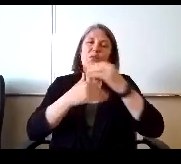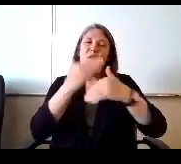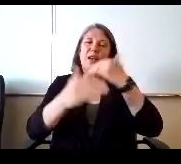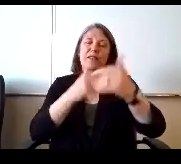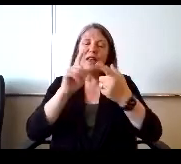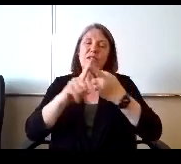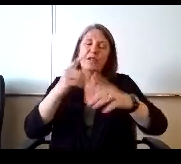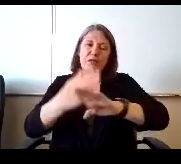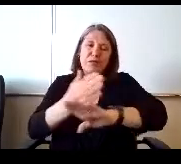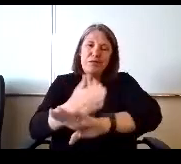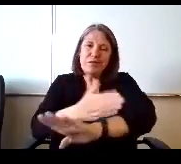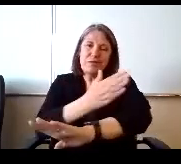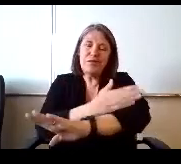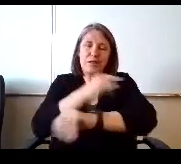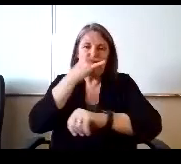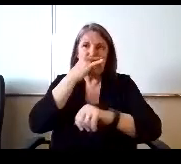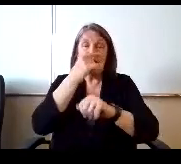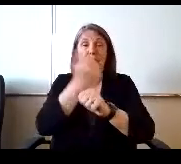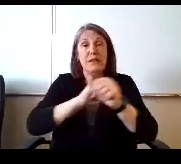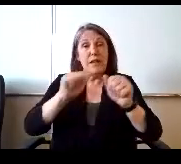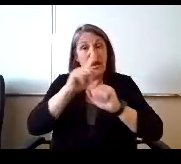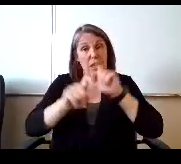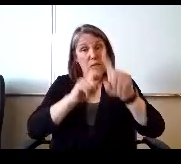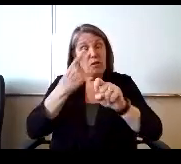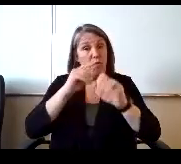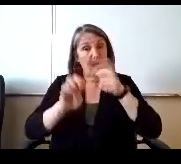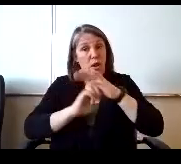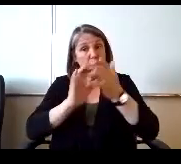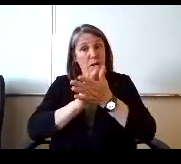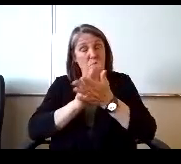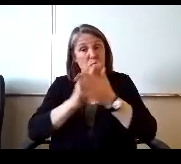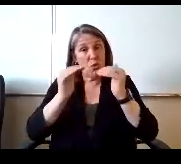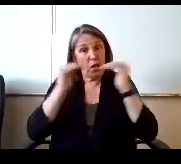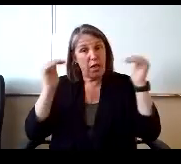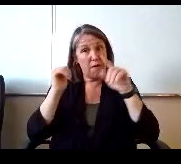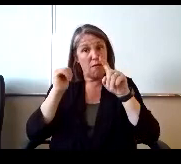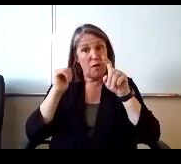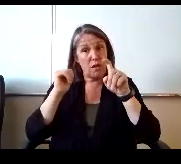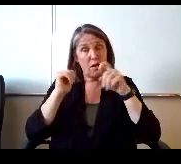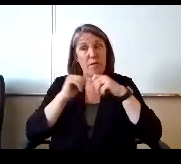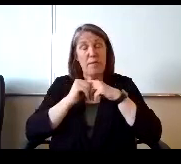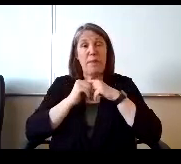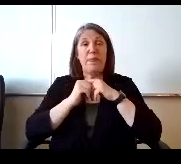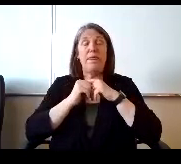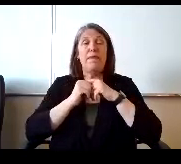Are there any questions at the elementary level? Miss college.